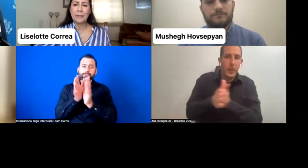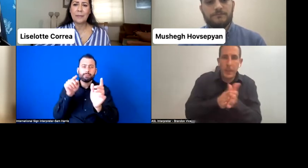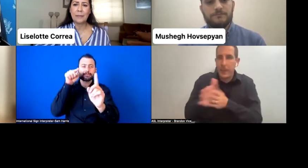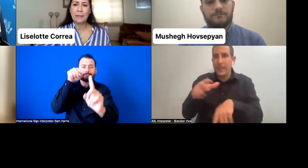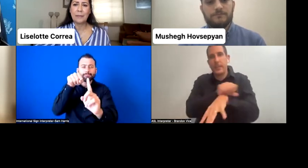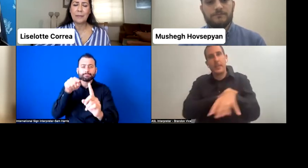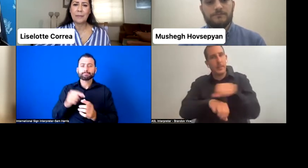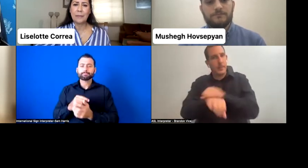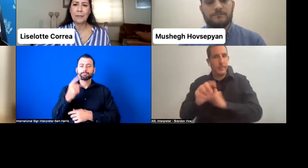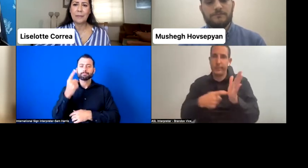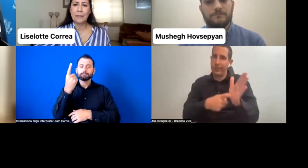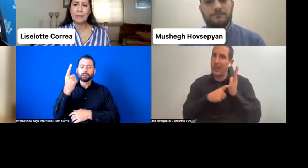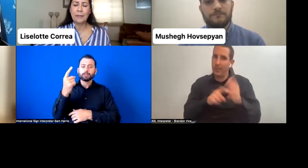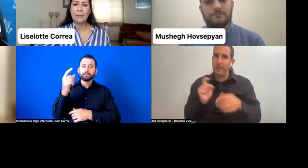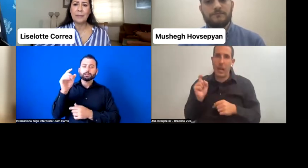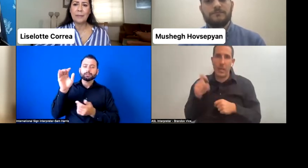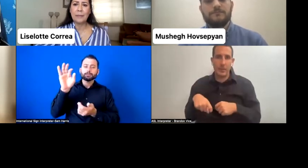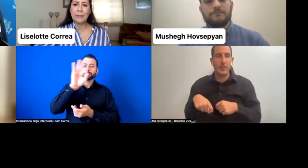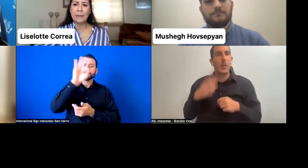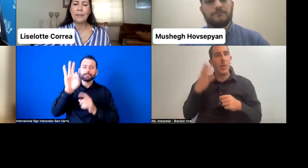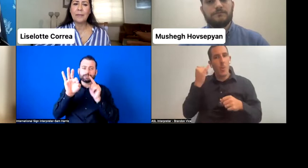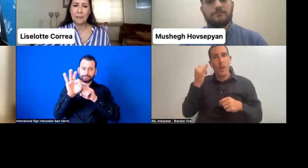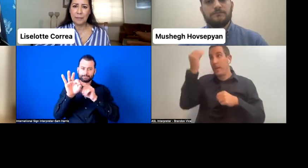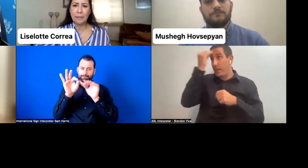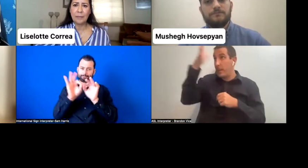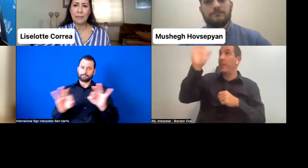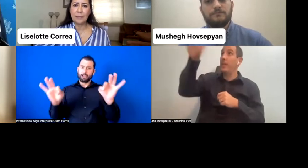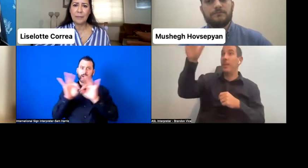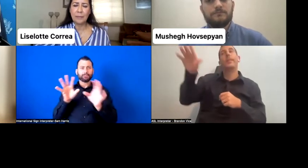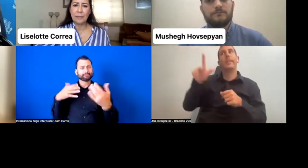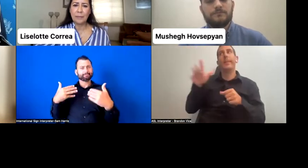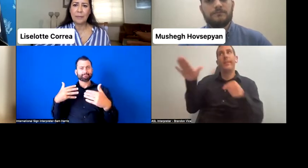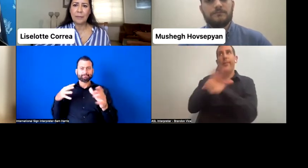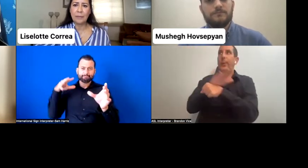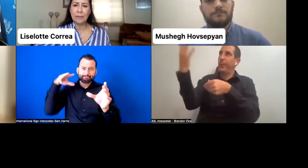OK, this is important. We want to make sure we have disability inclusive democracy as part of one of our values.